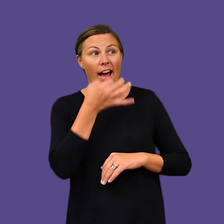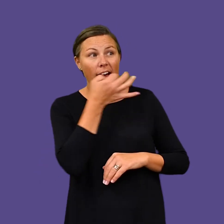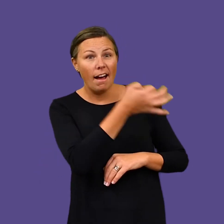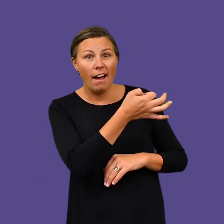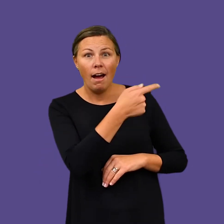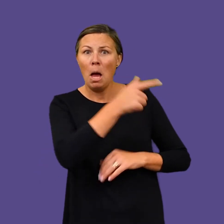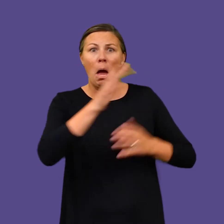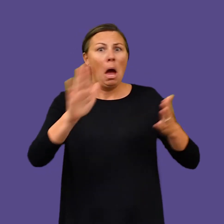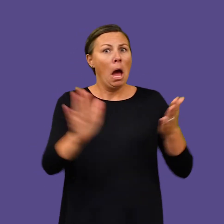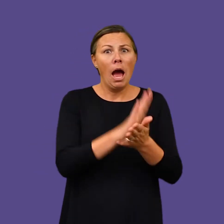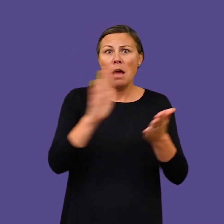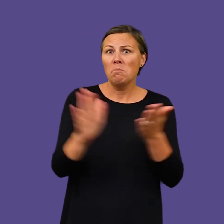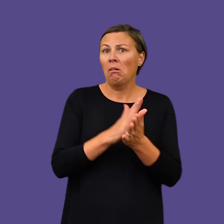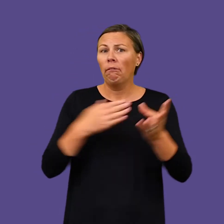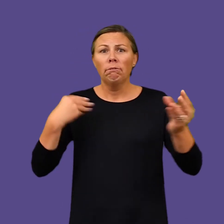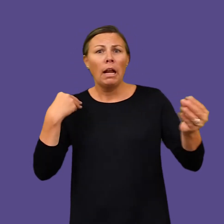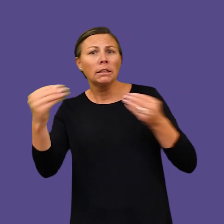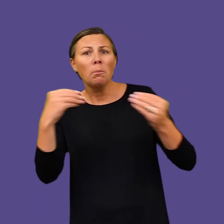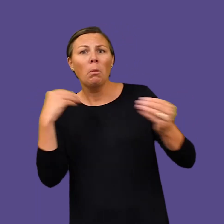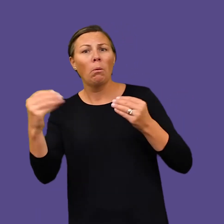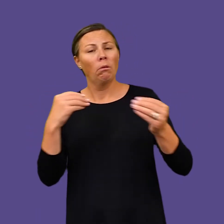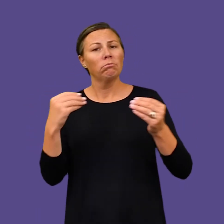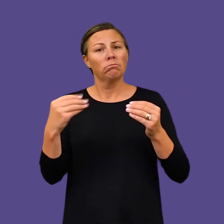‘Annabel was more than happy to play around with ideas